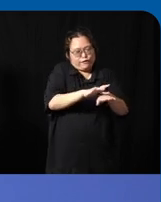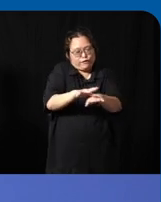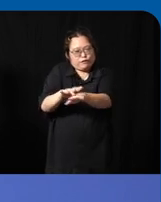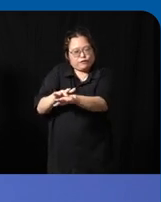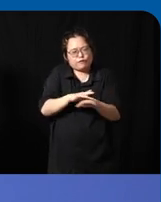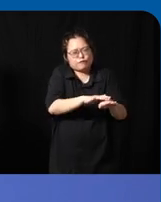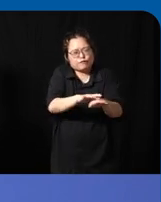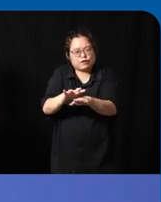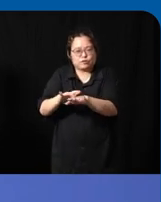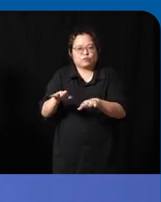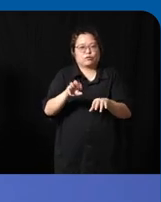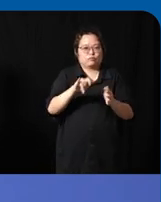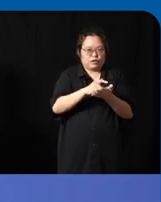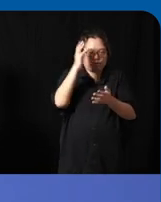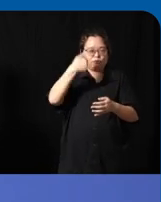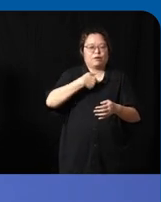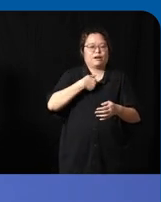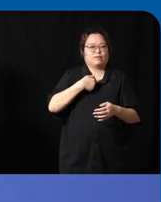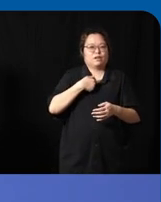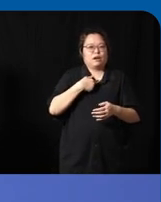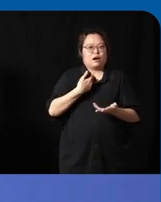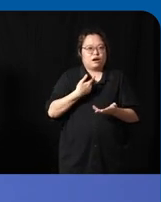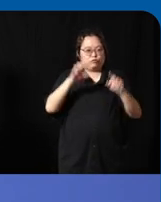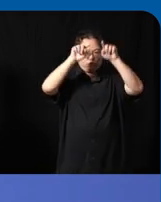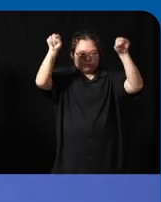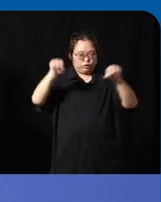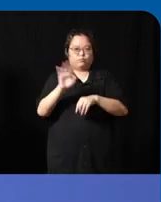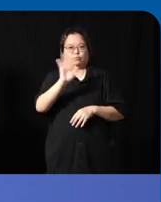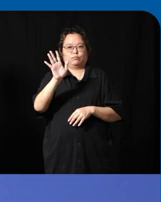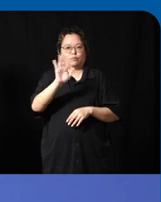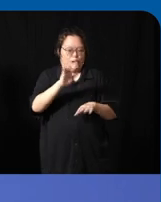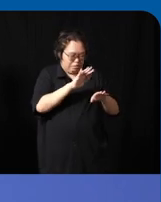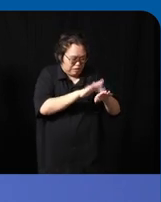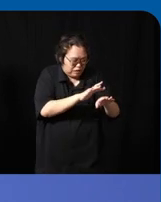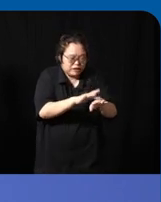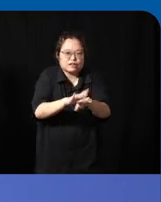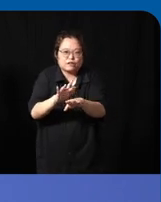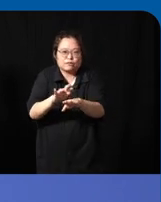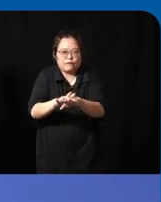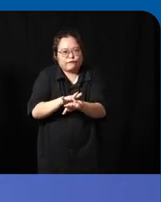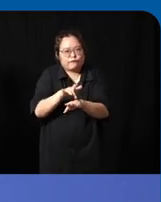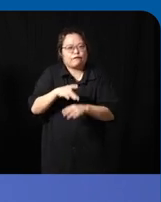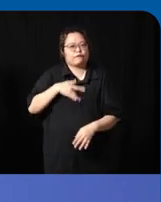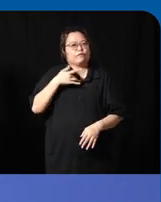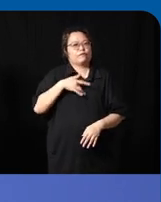tangible Computing I stay away from screen based designs so in my in my classes and when I work